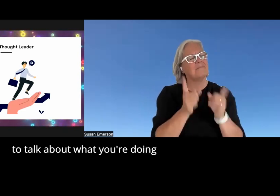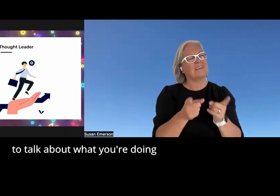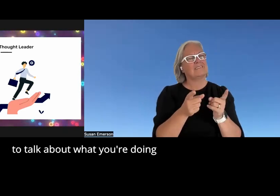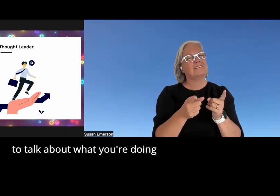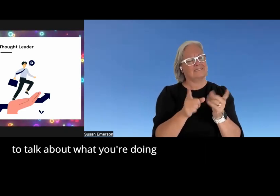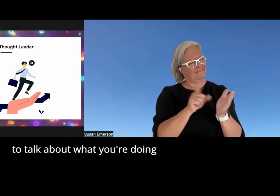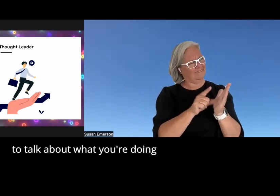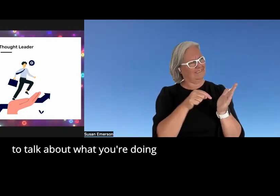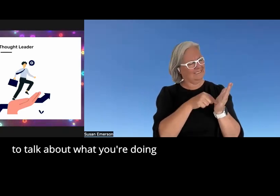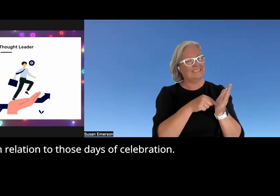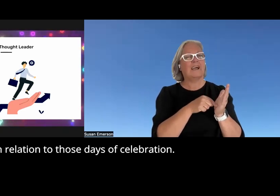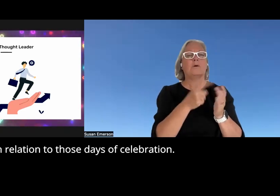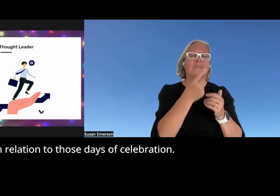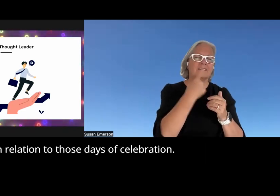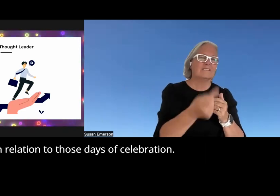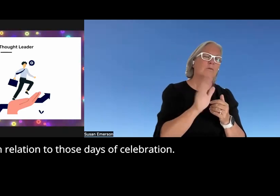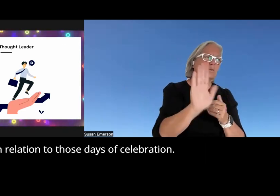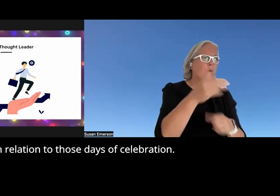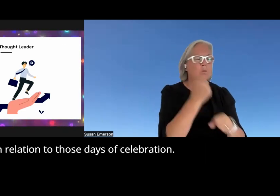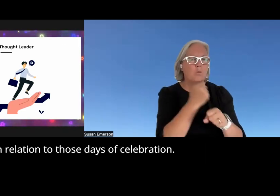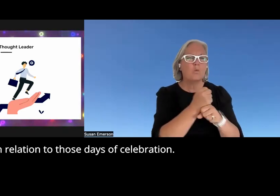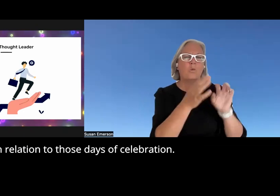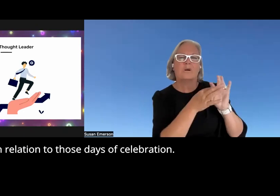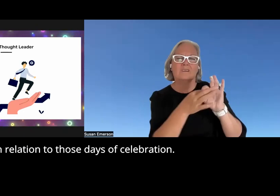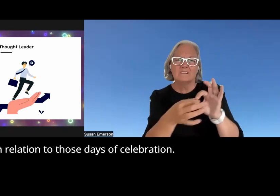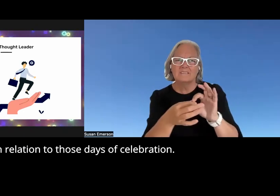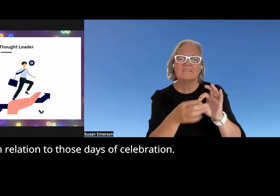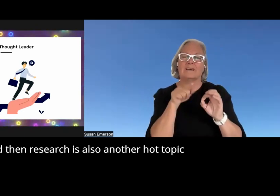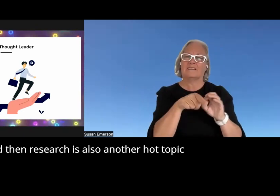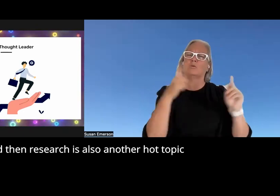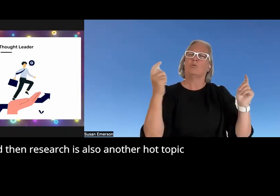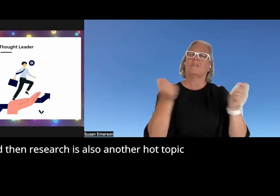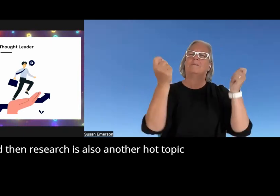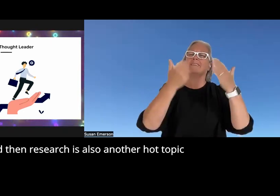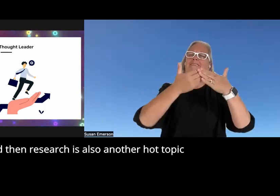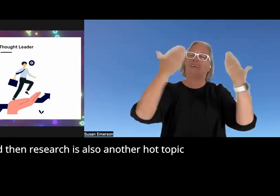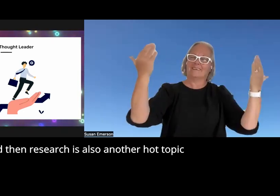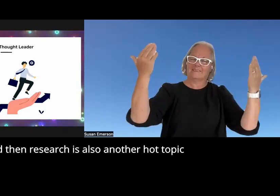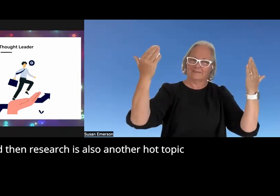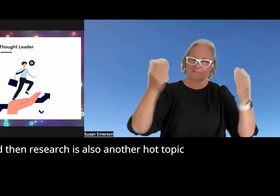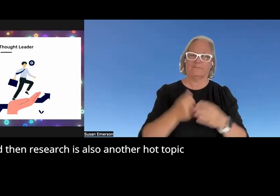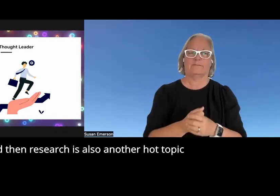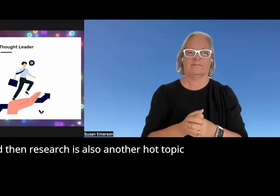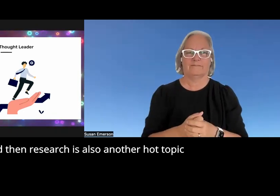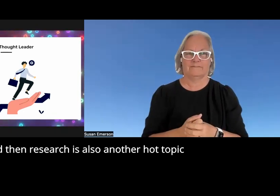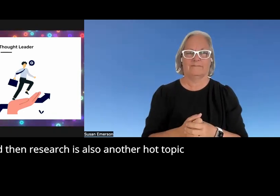talk about what you're doing in relation to those days of Celebration and then research is also